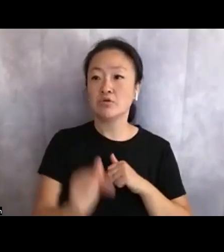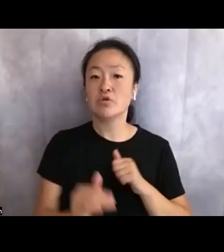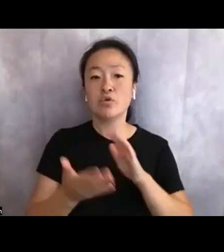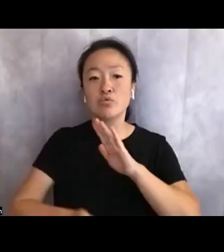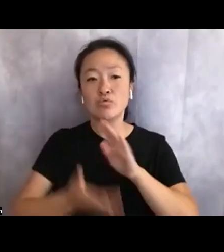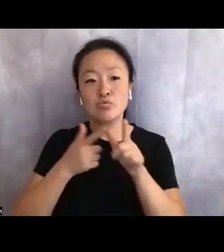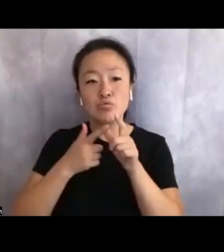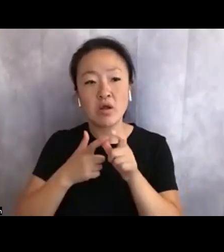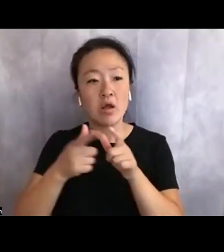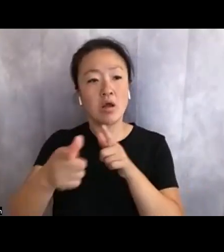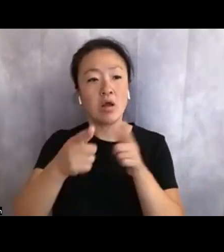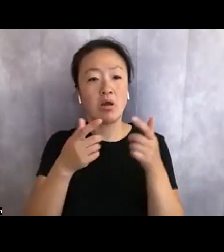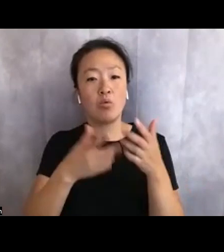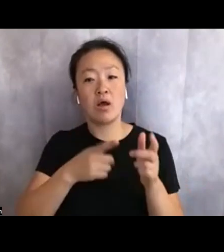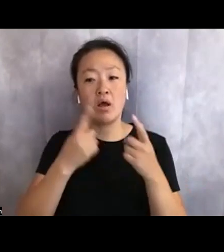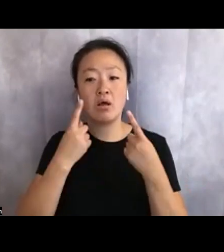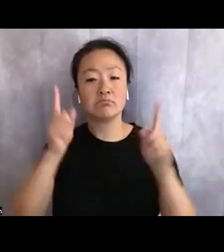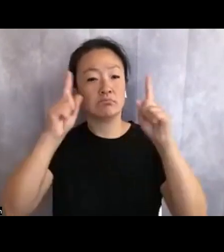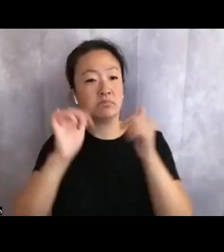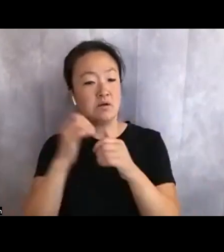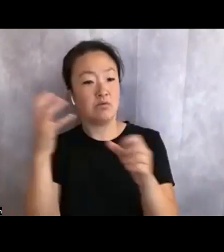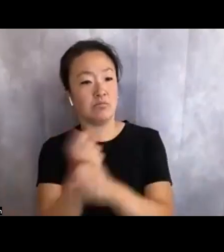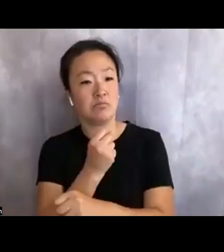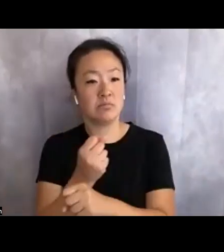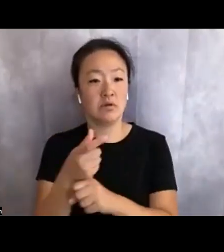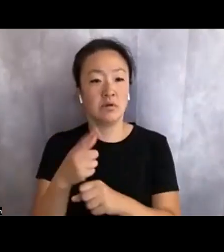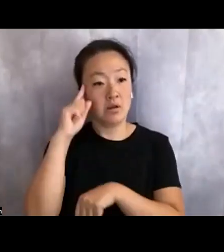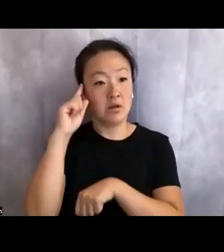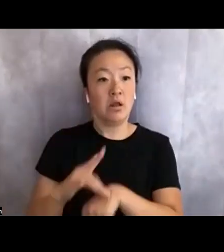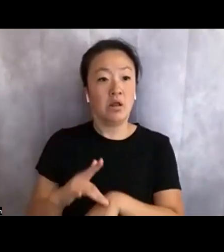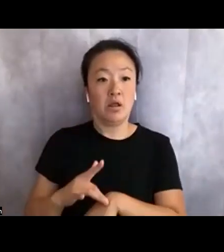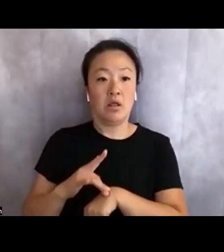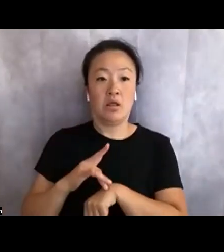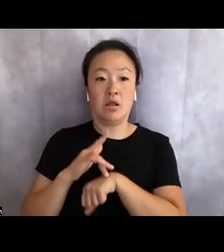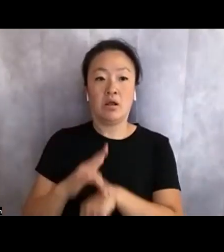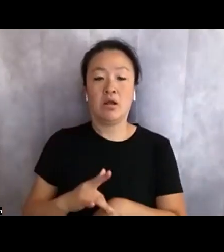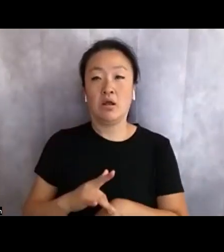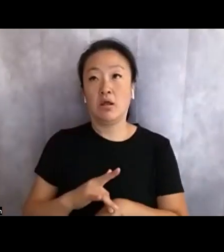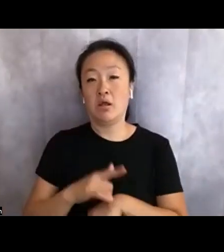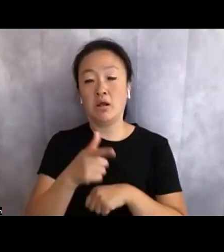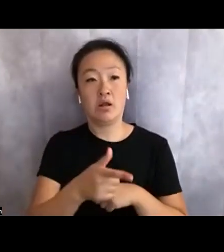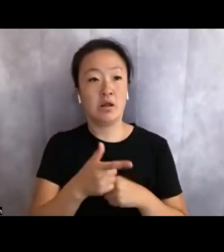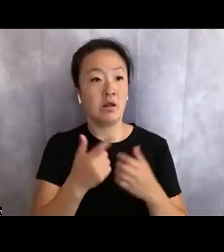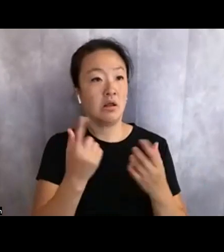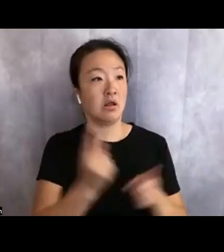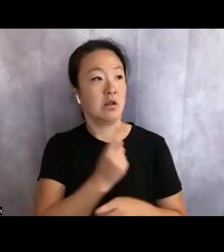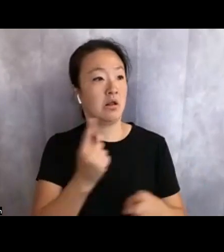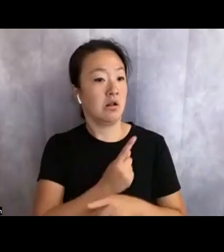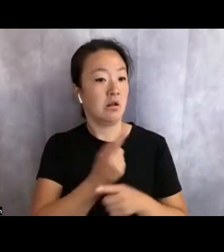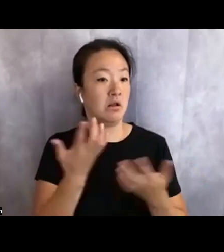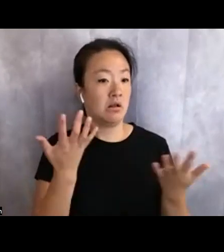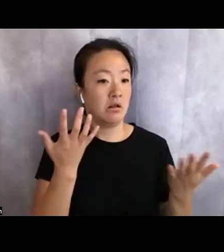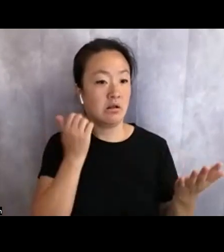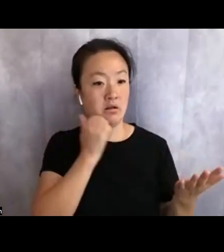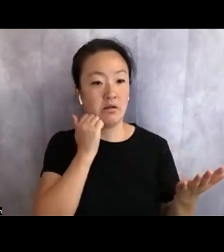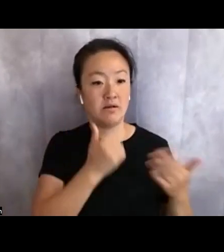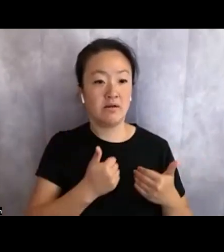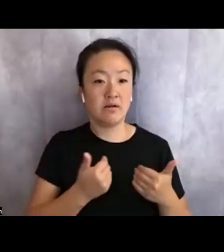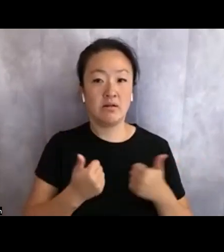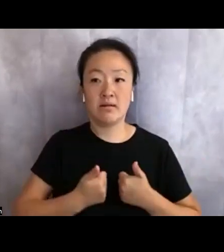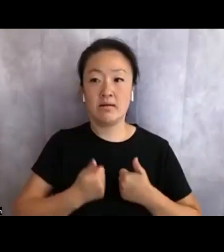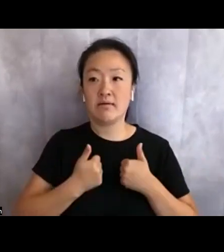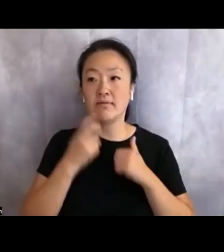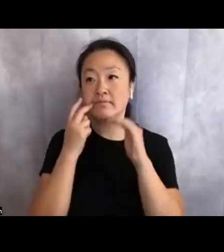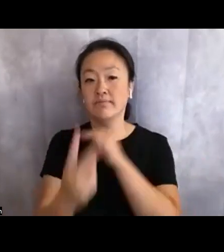So obsessed, I Wonder Bread lives to her Ray young and forecast the dead. Sacrament tailbone are not